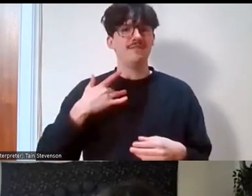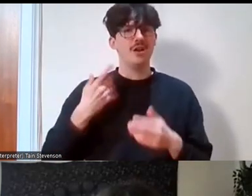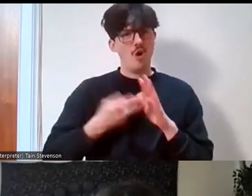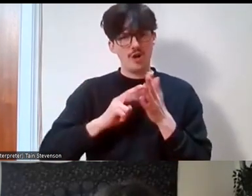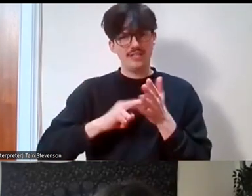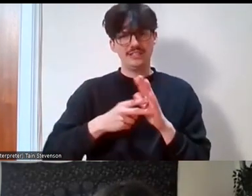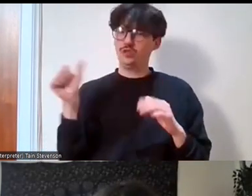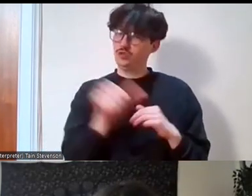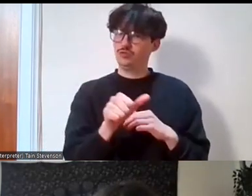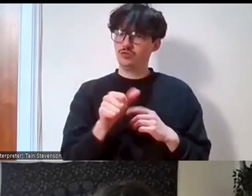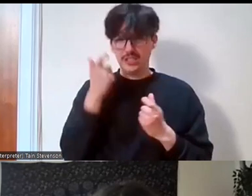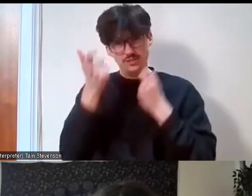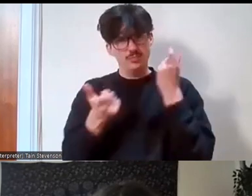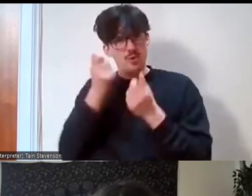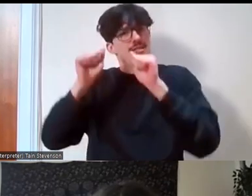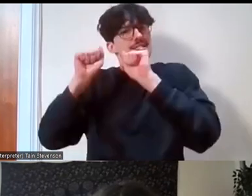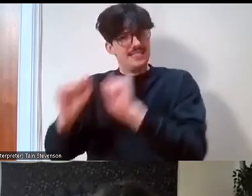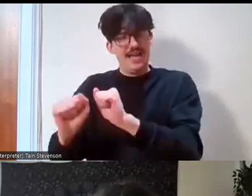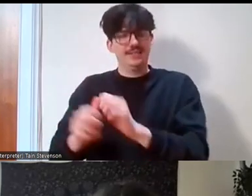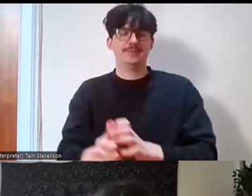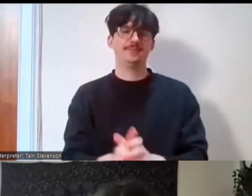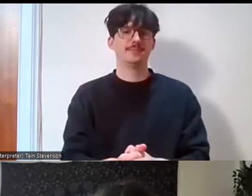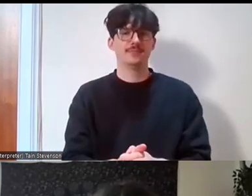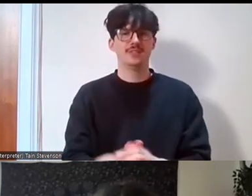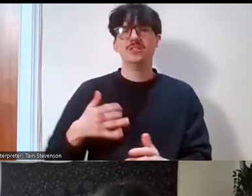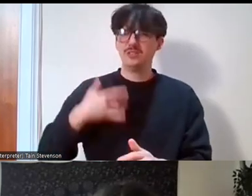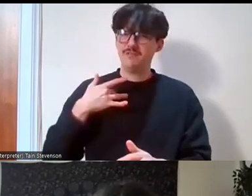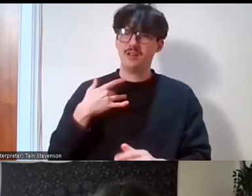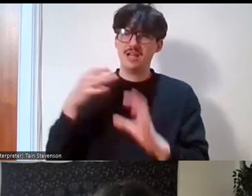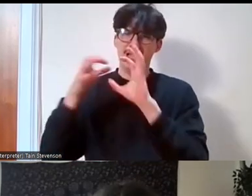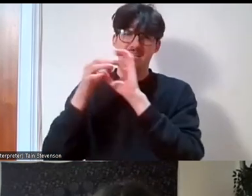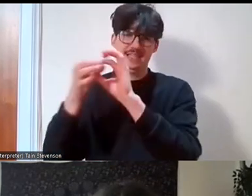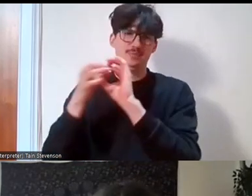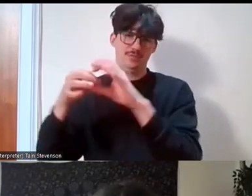that more. Yeah for me, I think it's got to be about engagement and getting people involved.